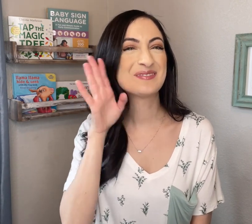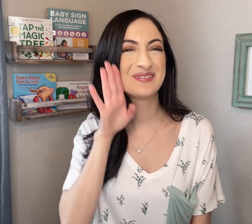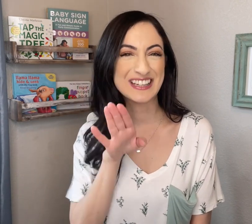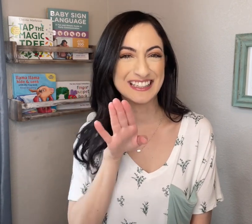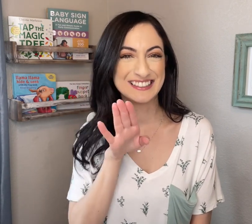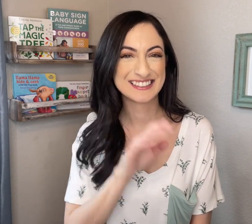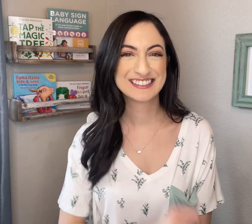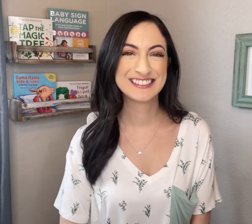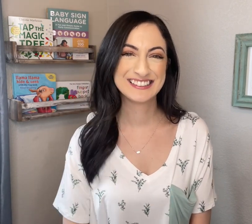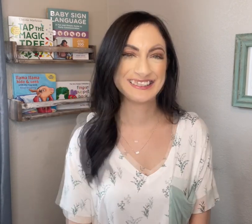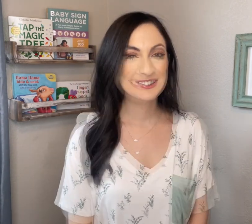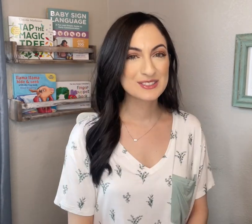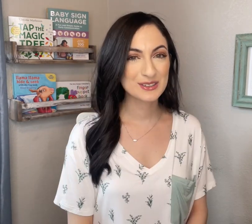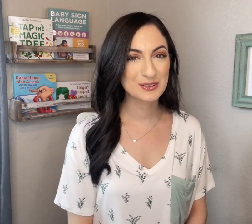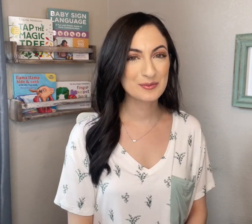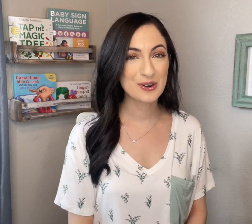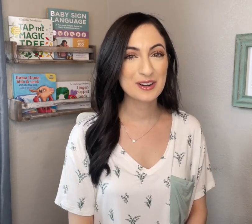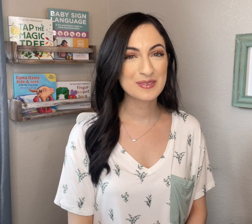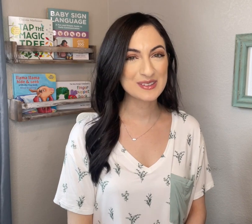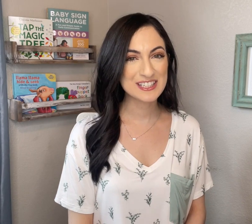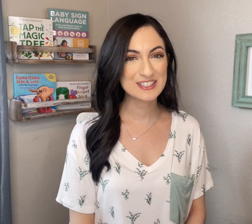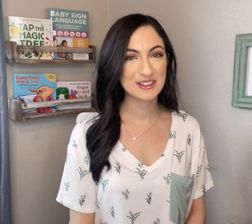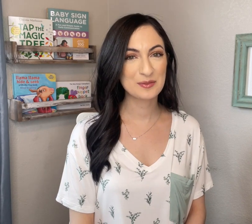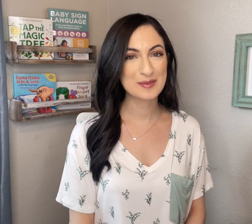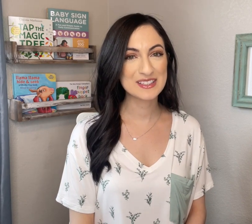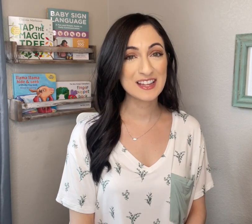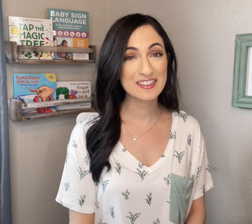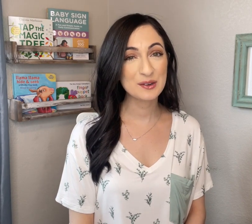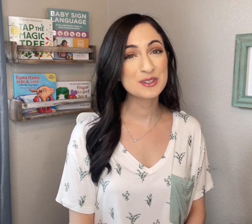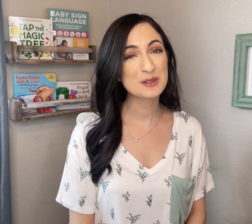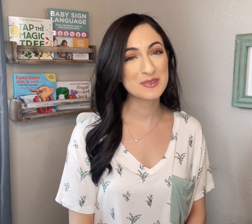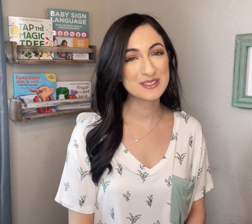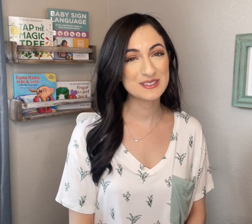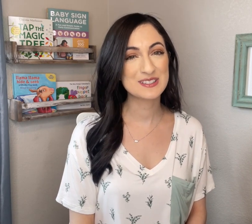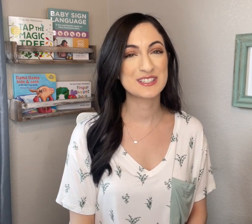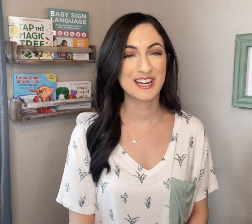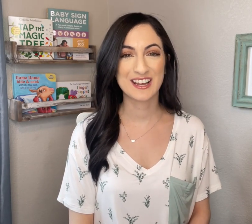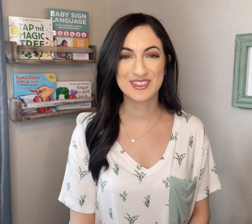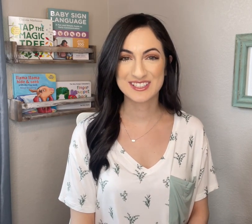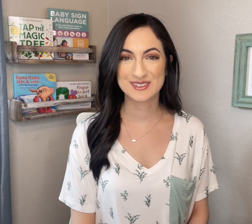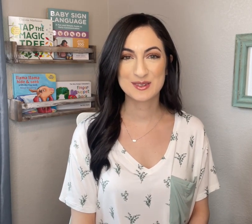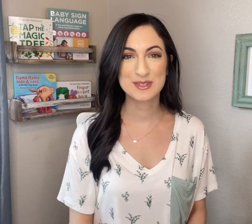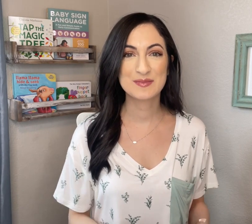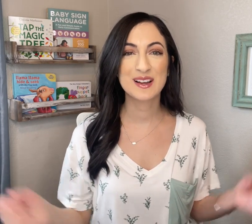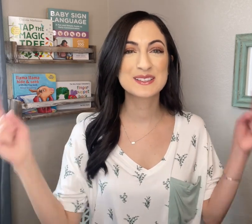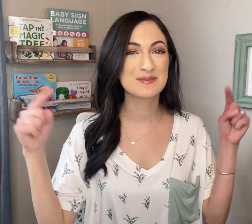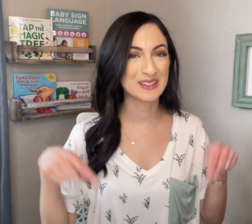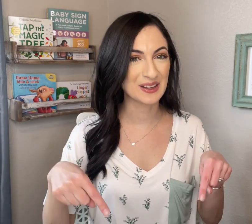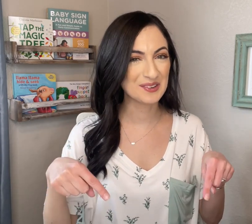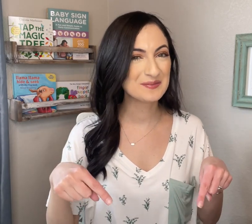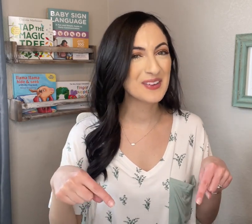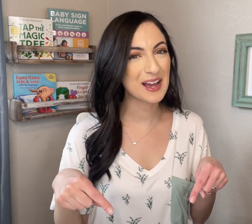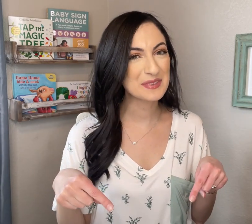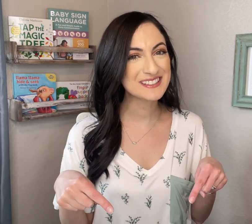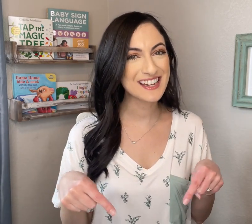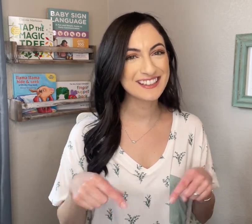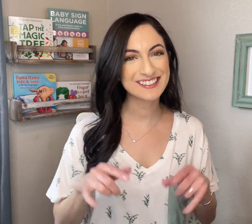BEE. BEE. BEE. To learn more about teaching your baby Sign Language, be sure to check out the description box below. Happy signing!